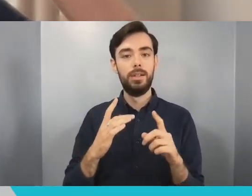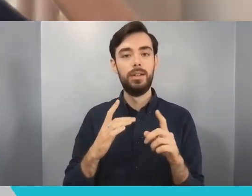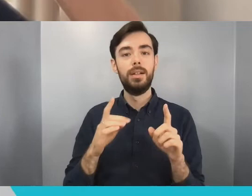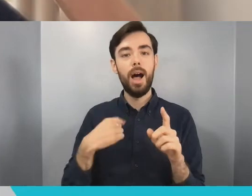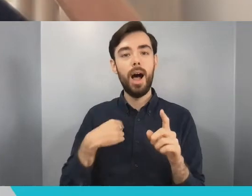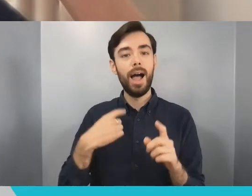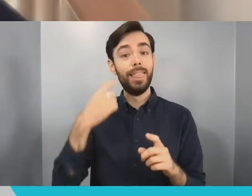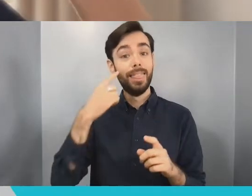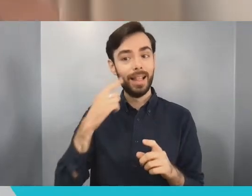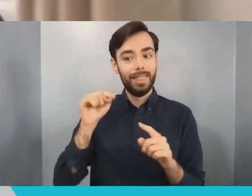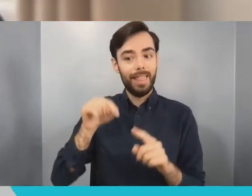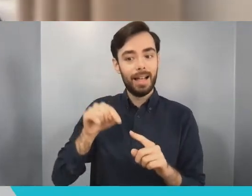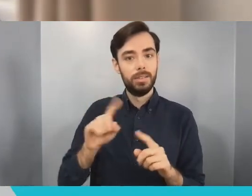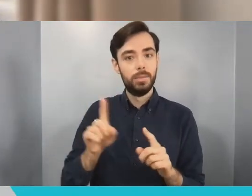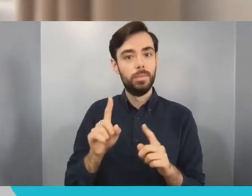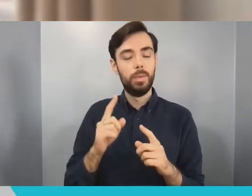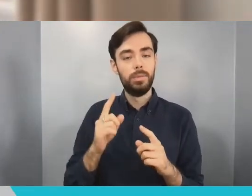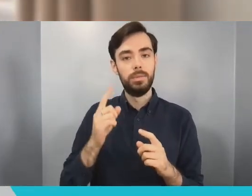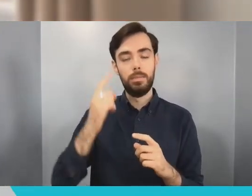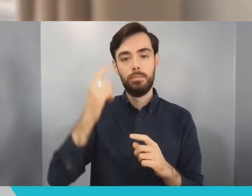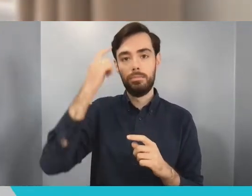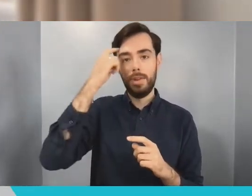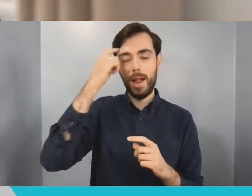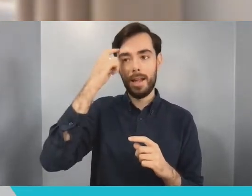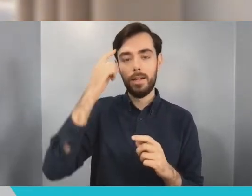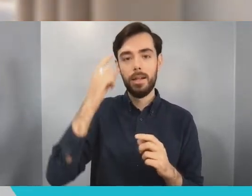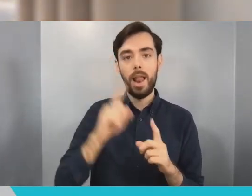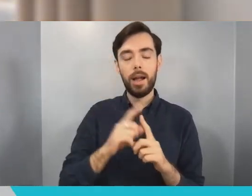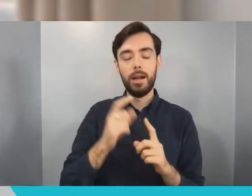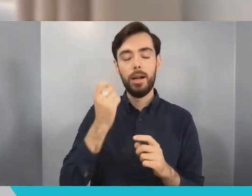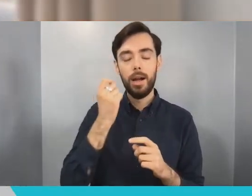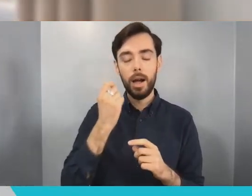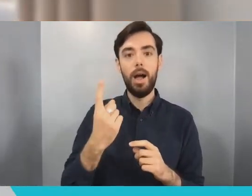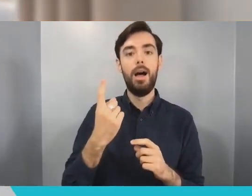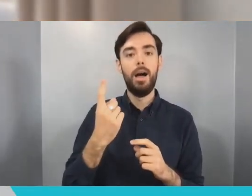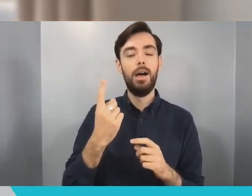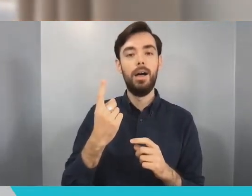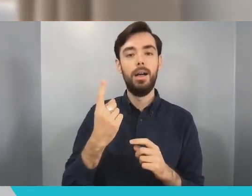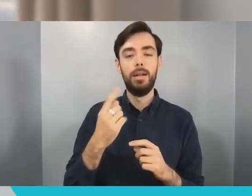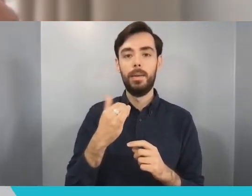things in your brain suddenly fit together. I think you kind of you go through life building